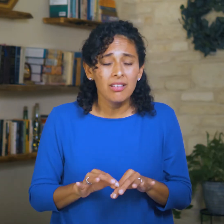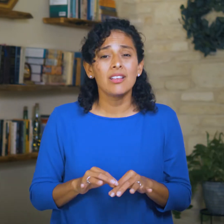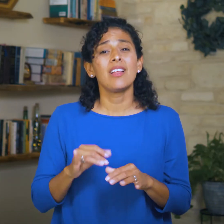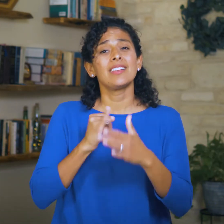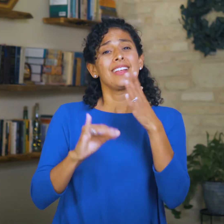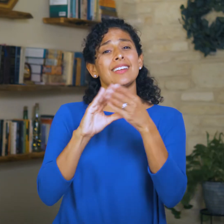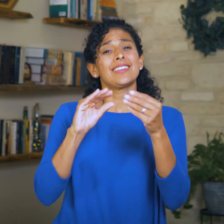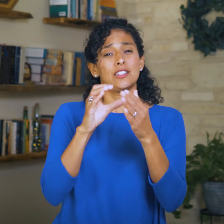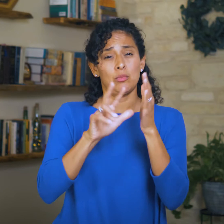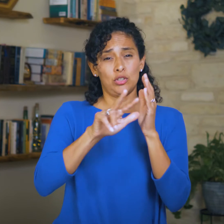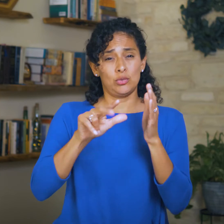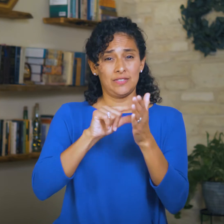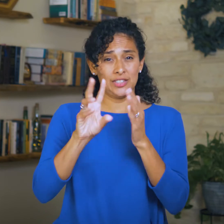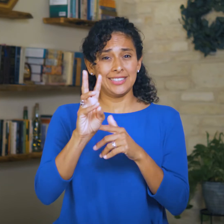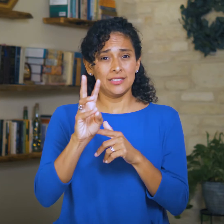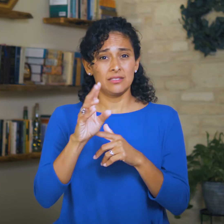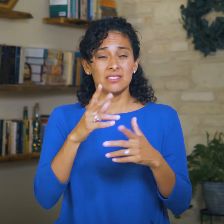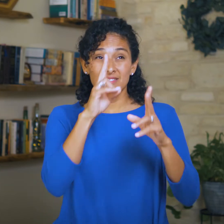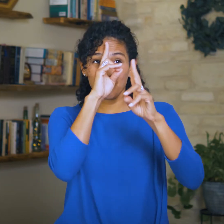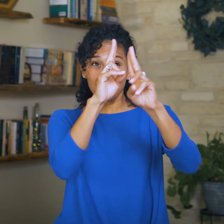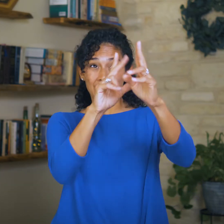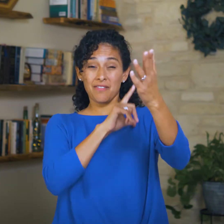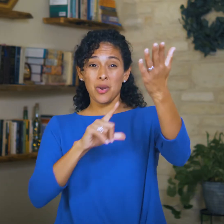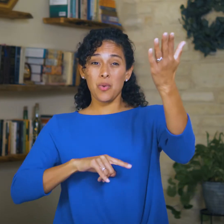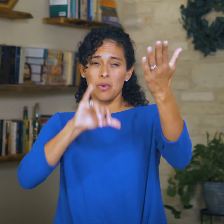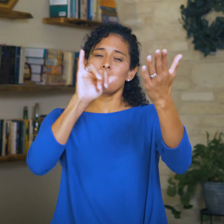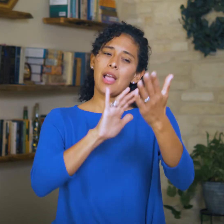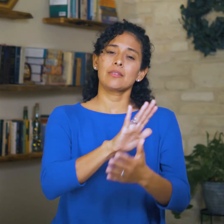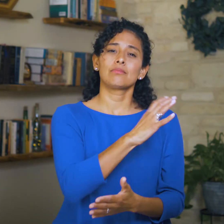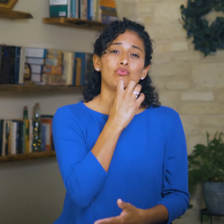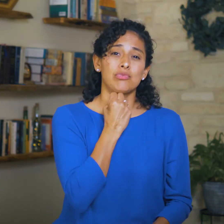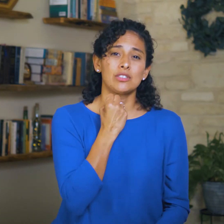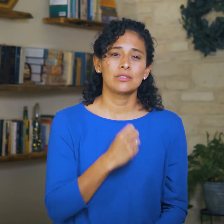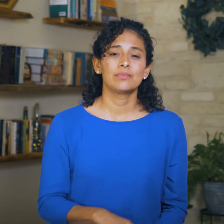He says, “the fear of the Lord is Zion’s treasure” (33:6).